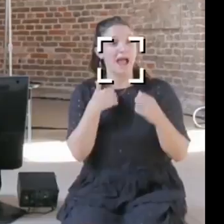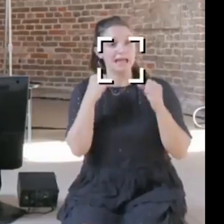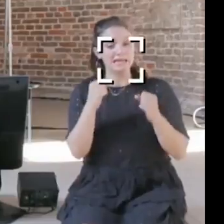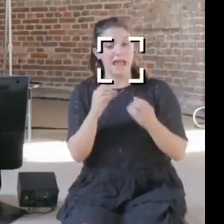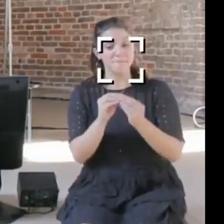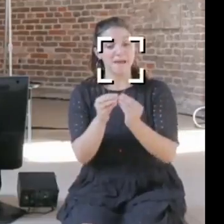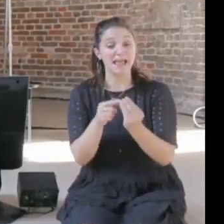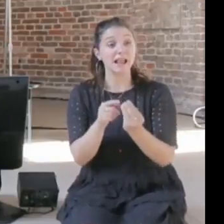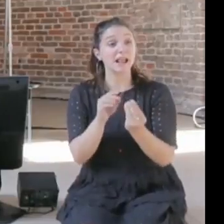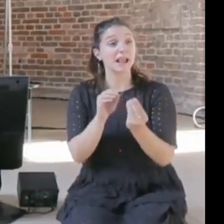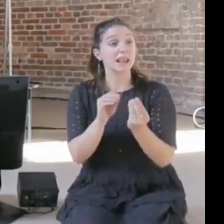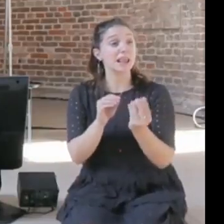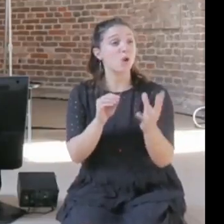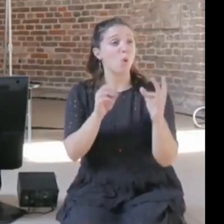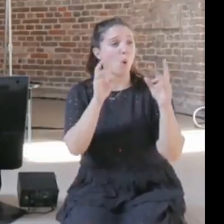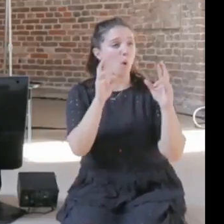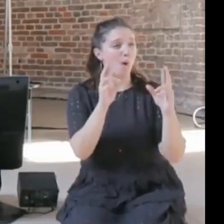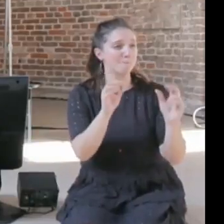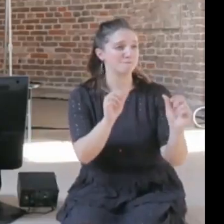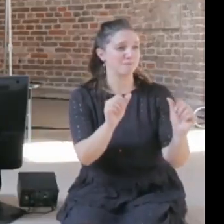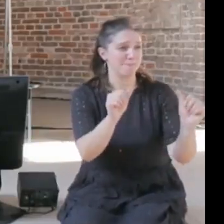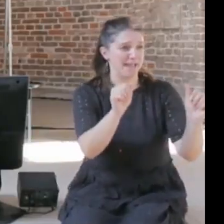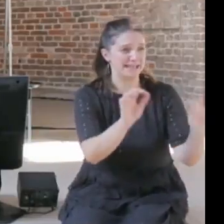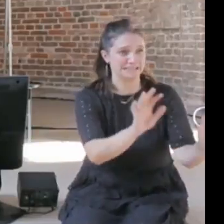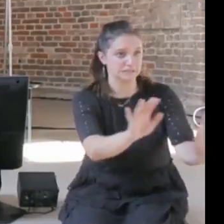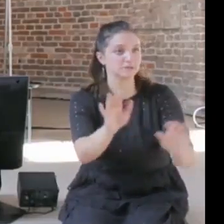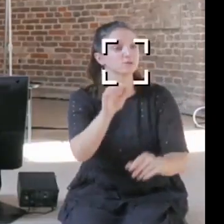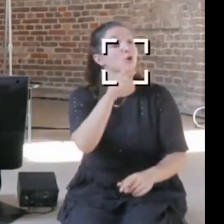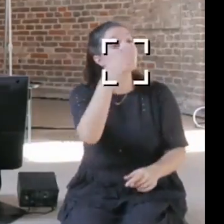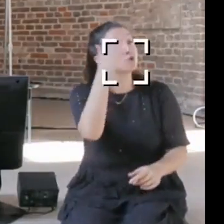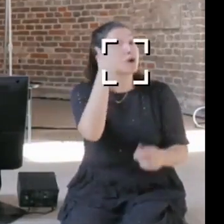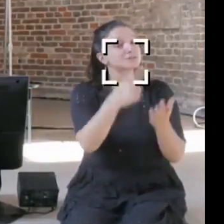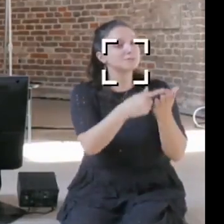seeing the child running around and you think it's about to do something you can try to